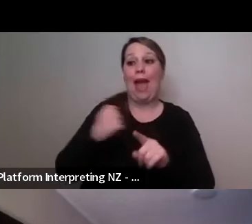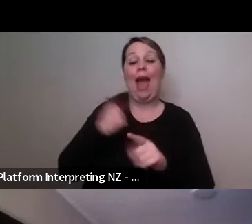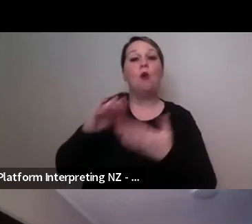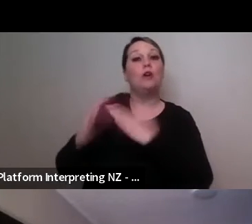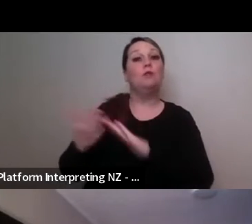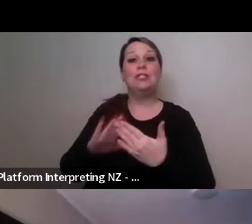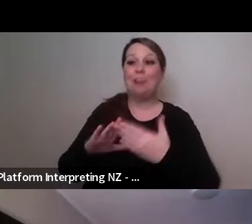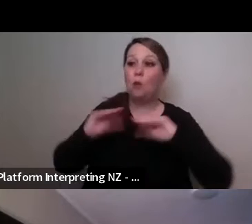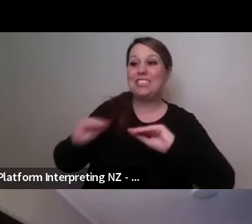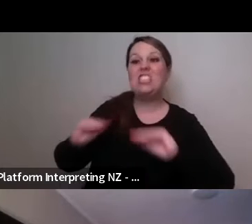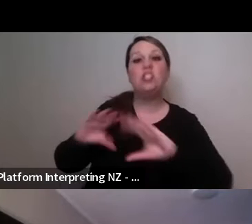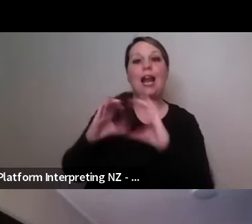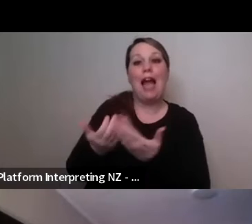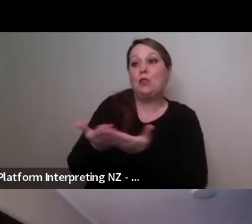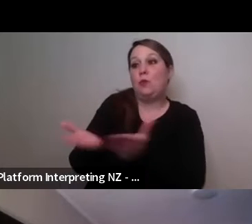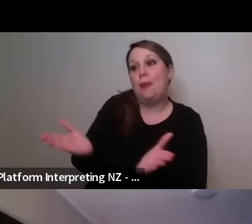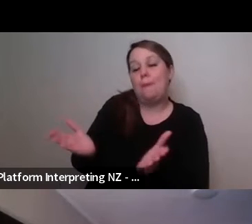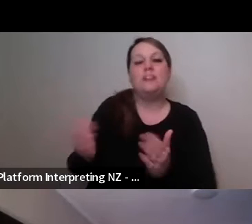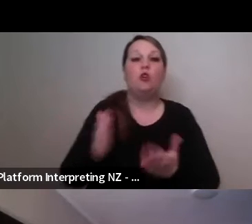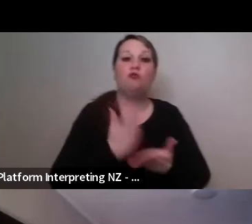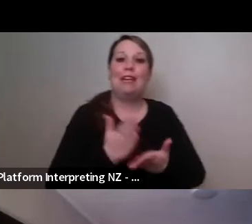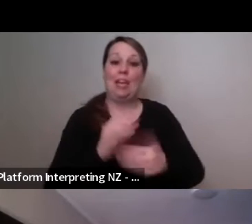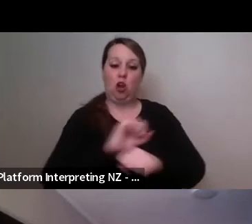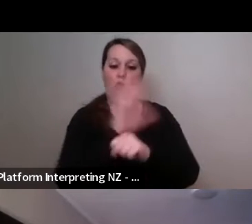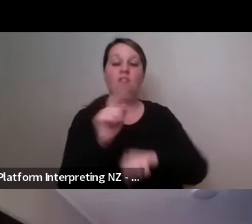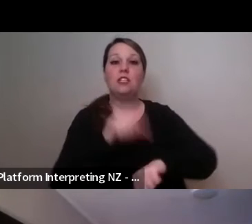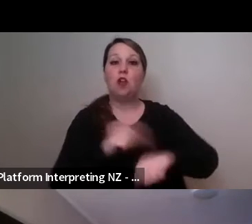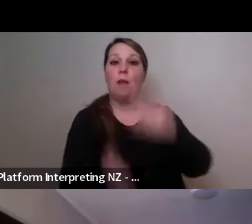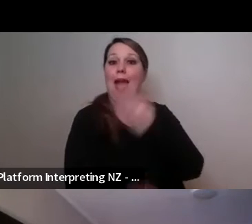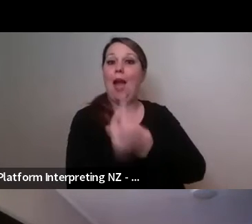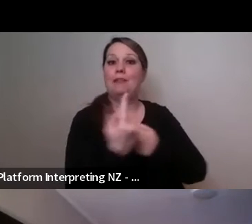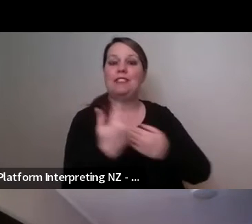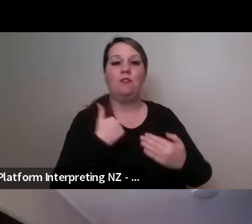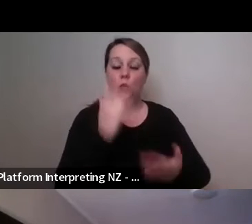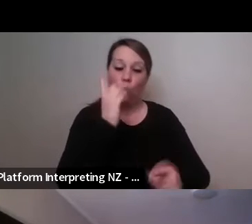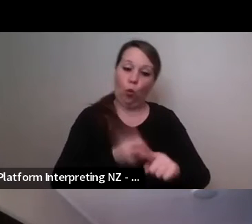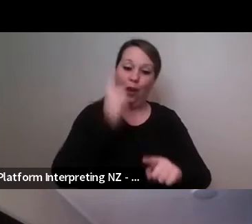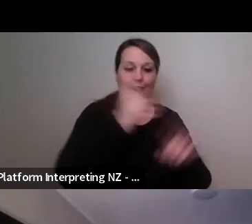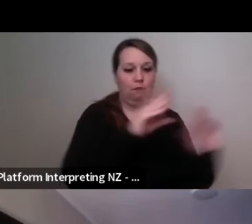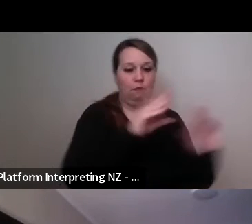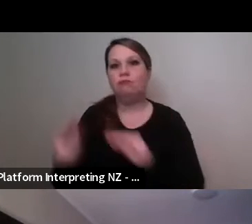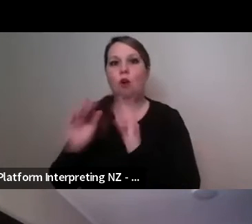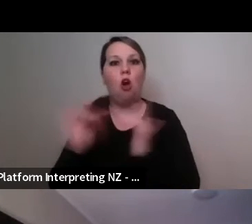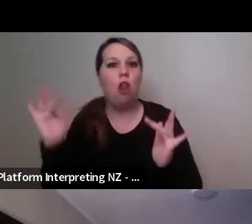navigate and shift to online so we were able to keep our work going also at the end of